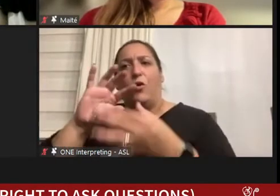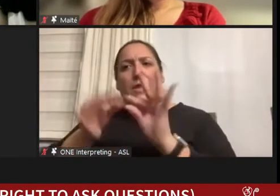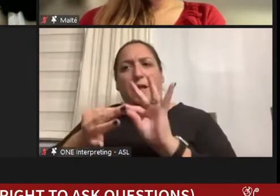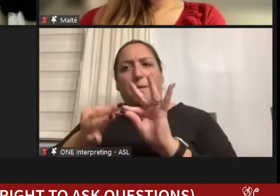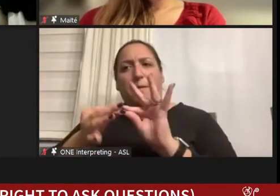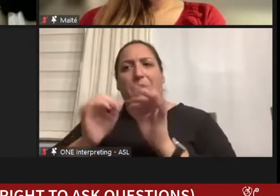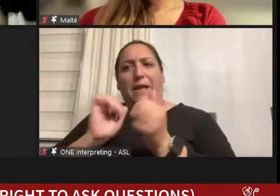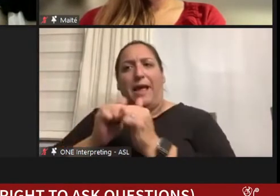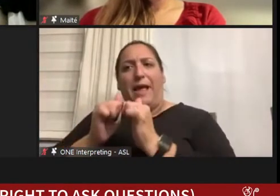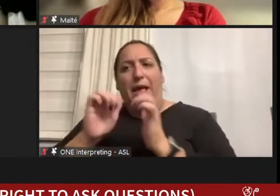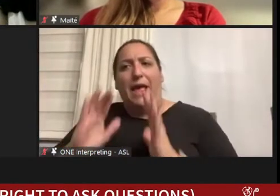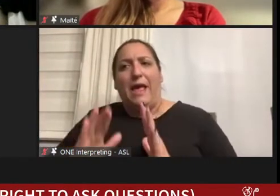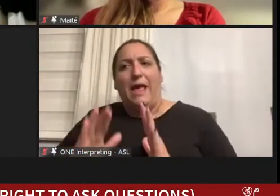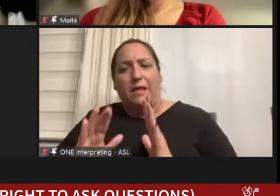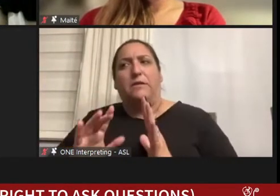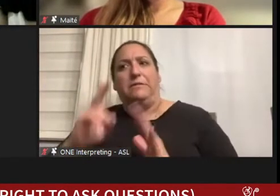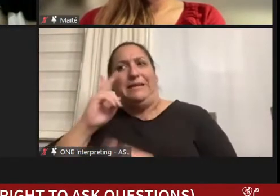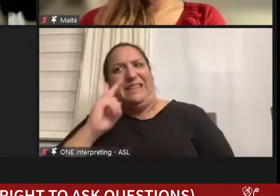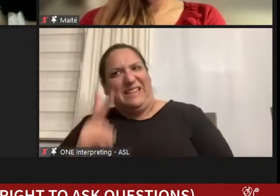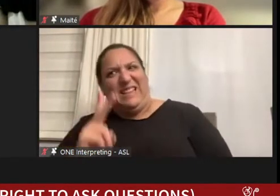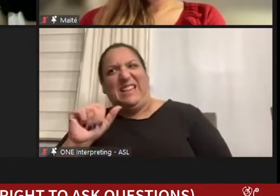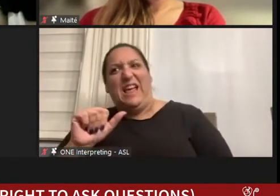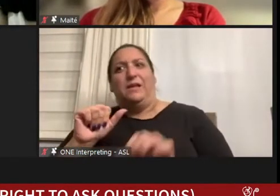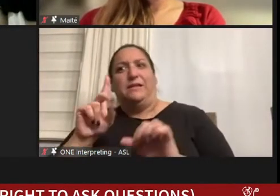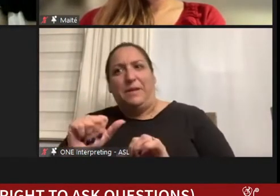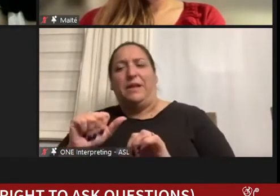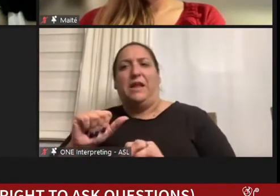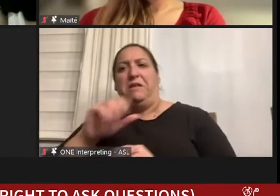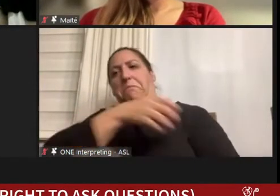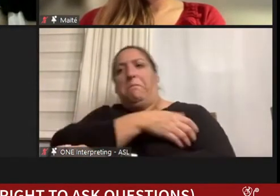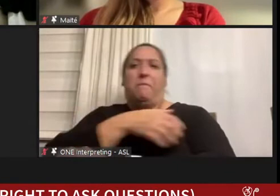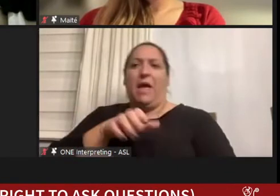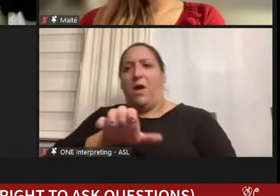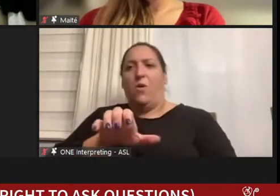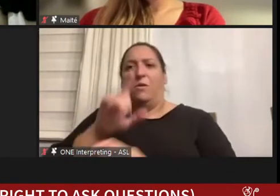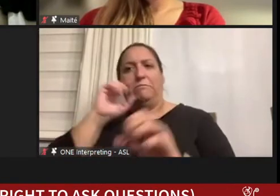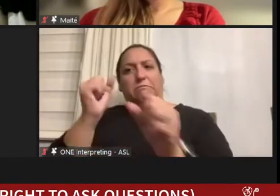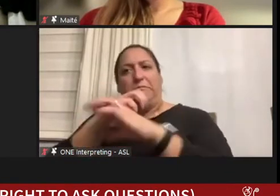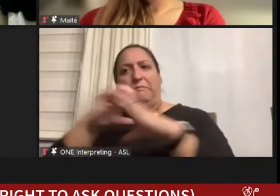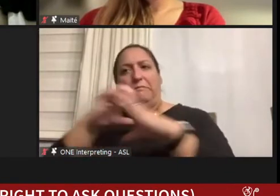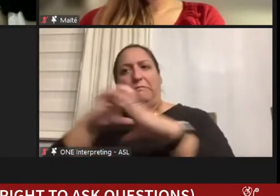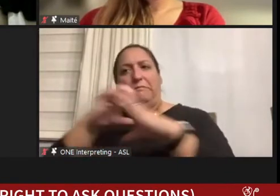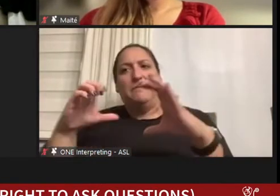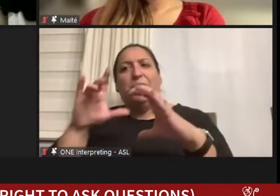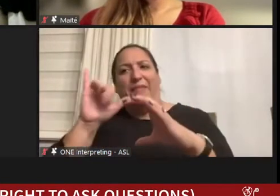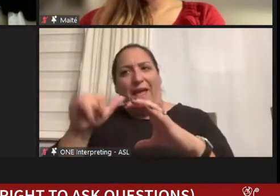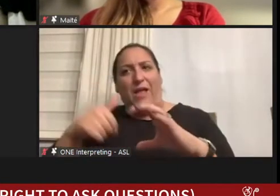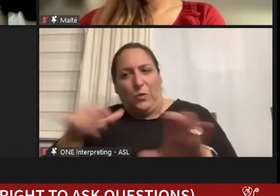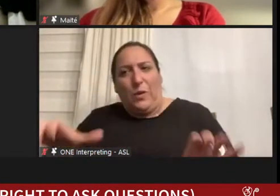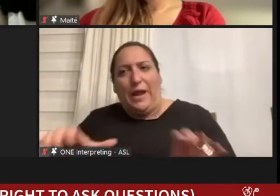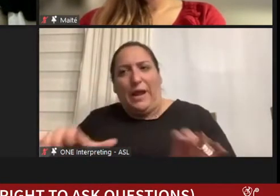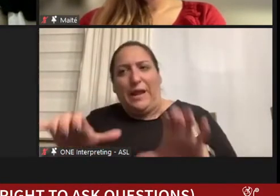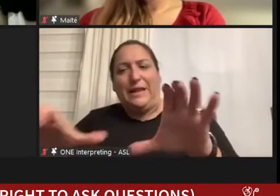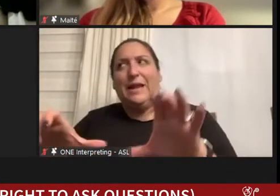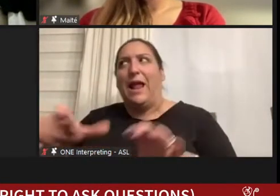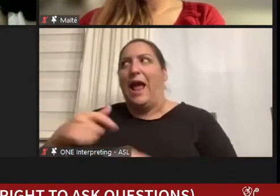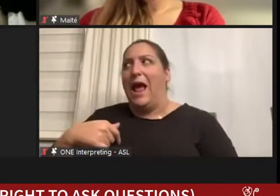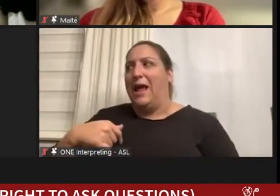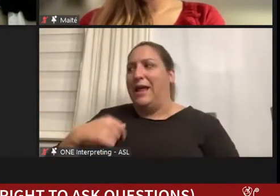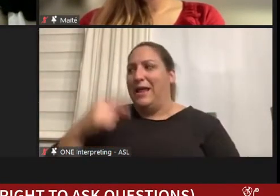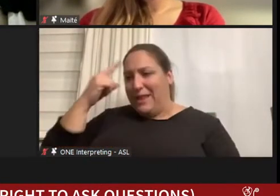positive and empowering ventricle and that's what I did I think that at the time it probably gives